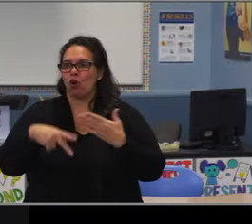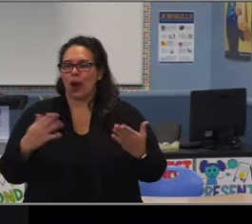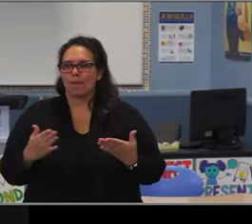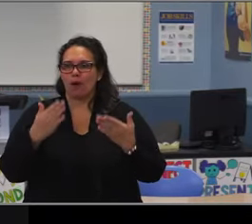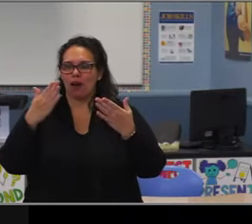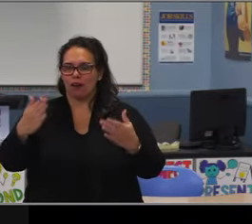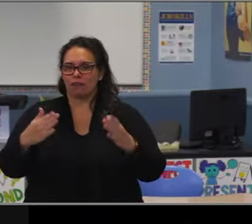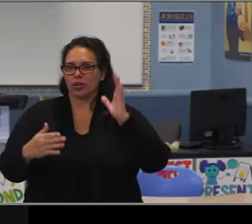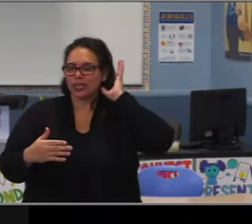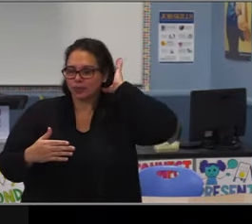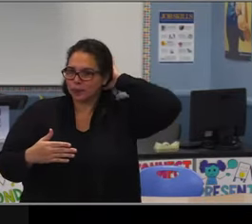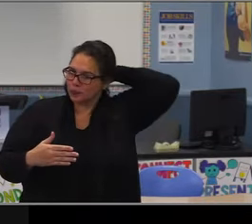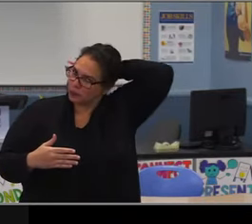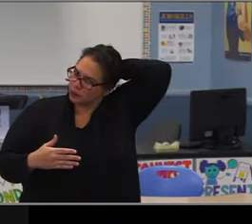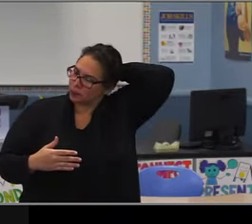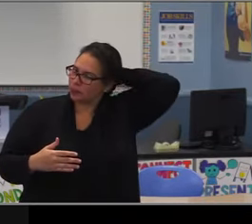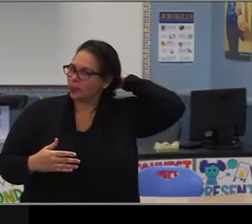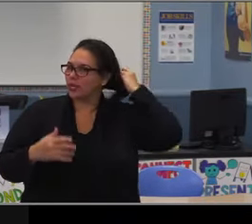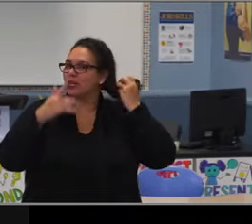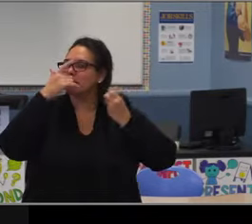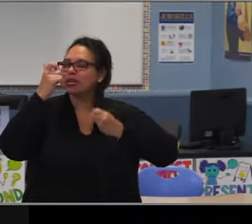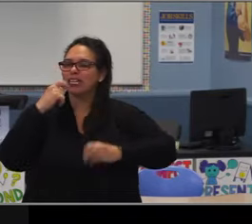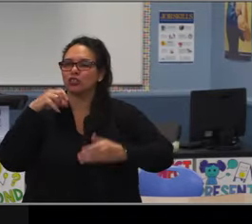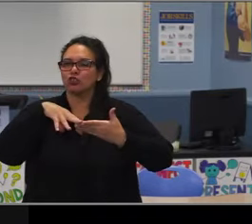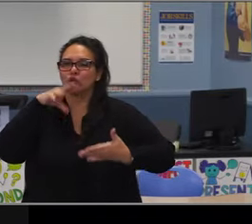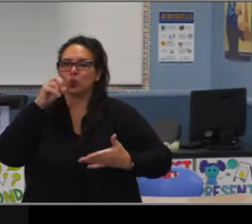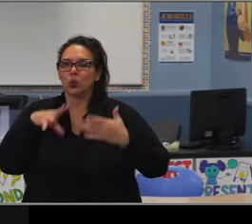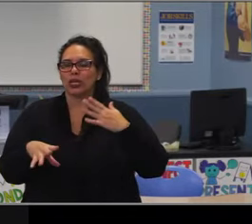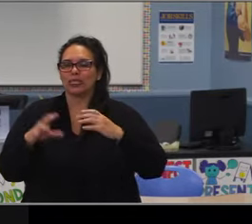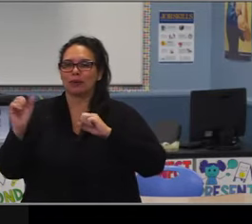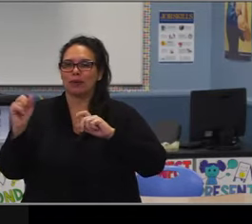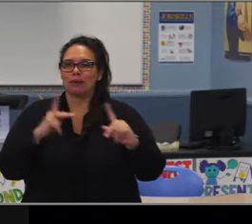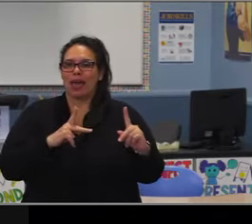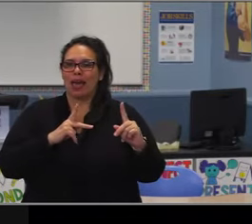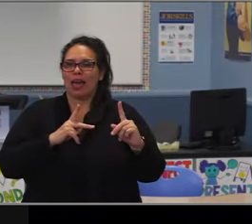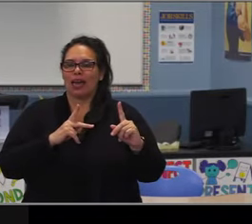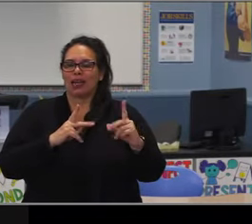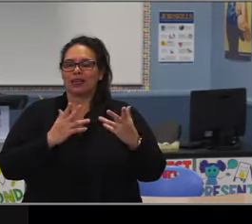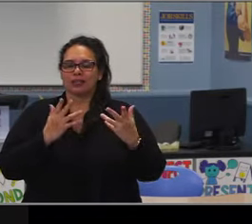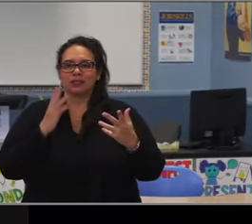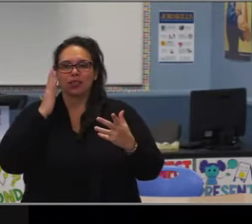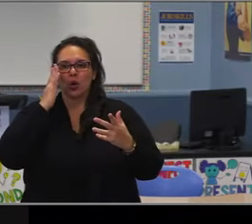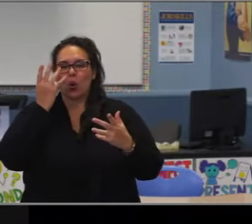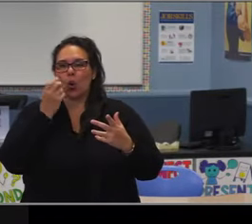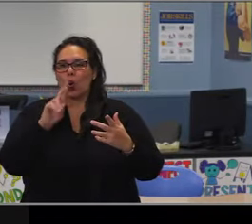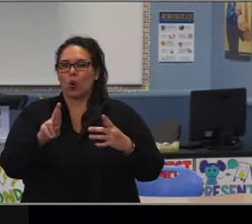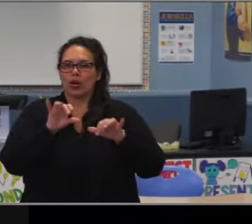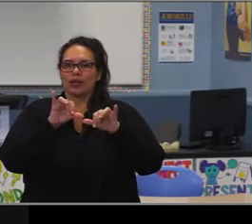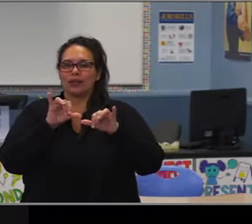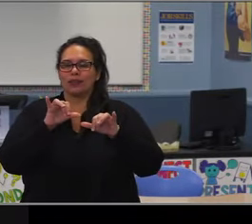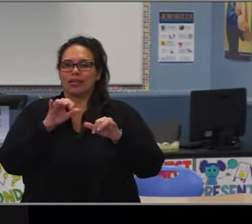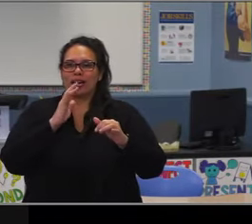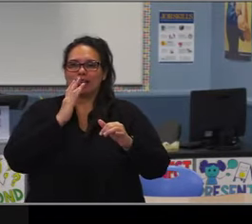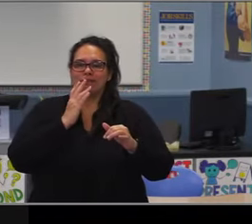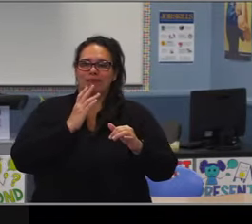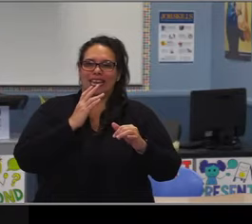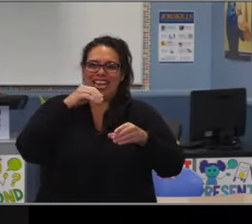just 22% of Gompers students in eighth grade were with them in kindergarten. So when we think about the K-8 experience